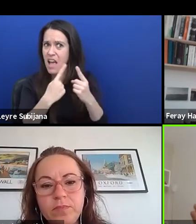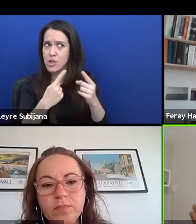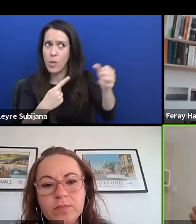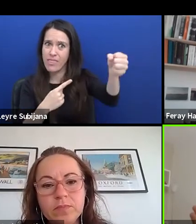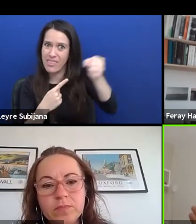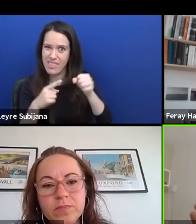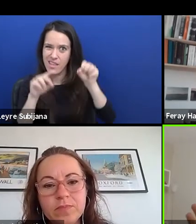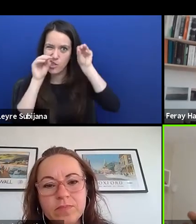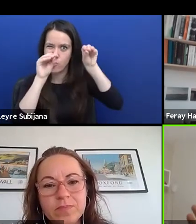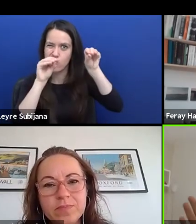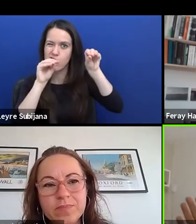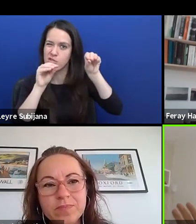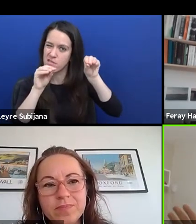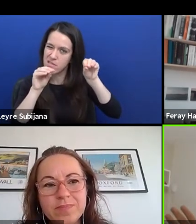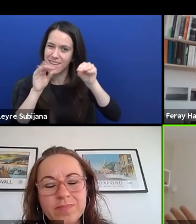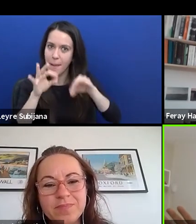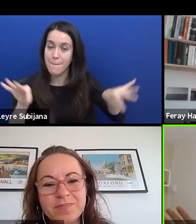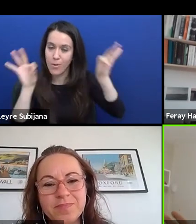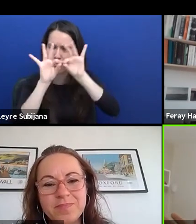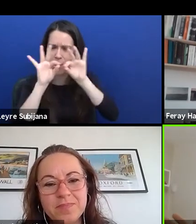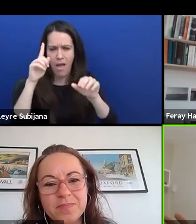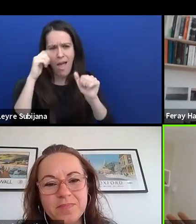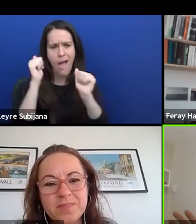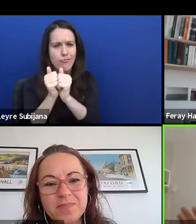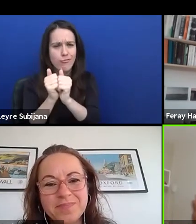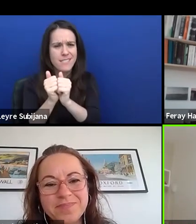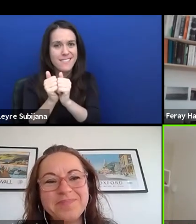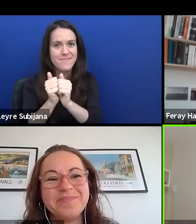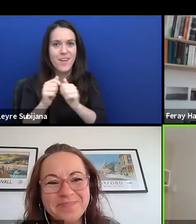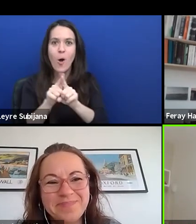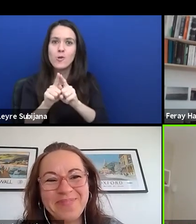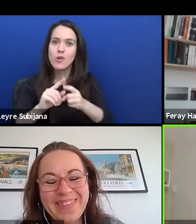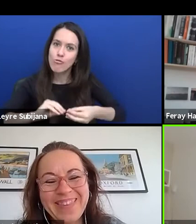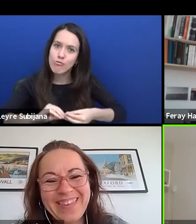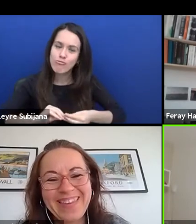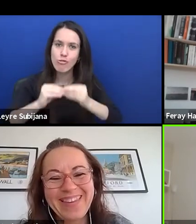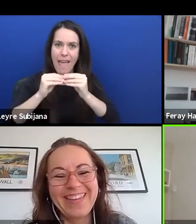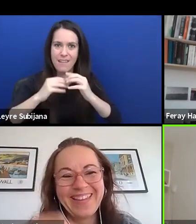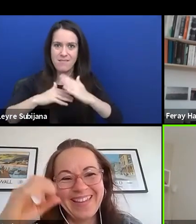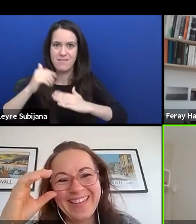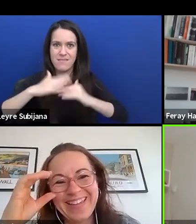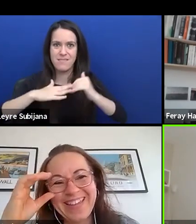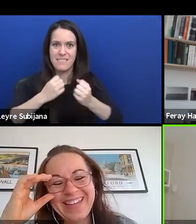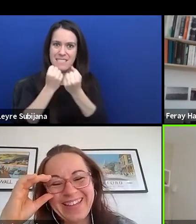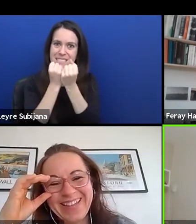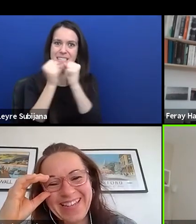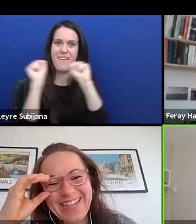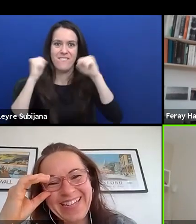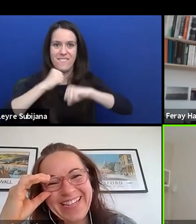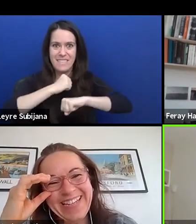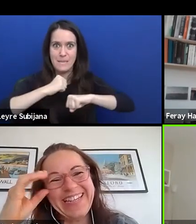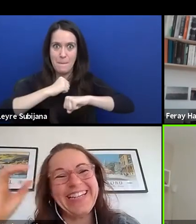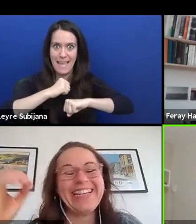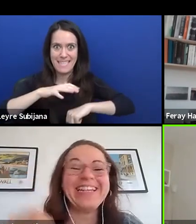Sometimes it's a trade off to create a safe space and to have them in the same room,